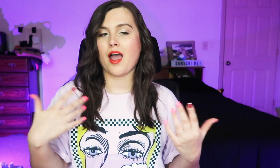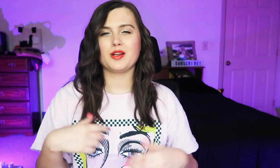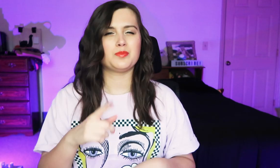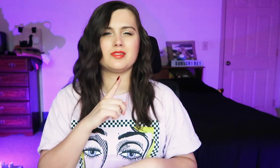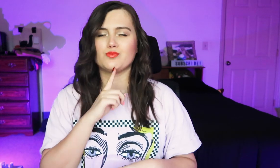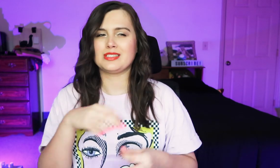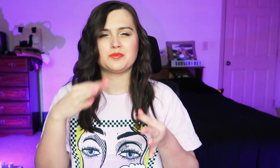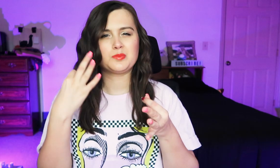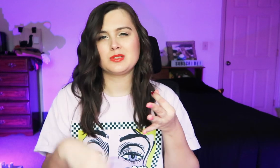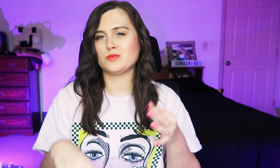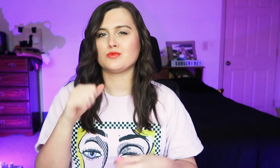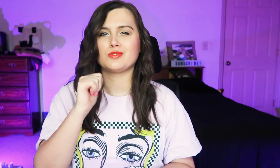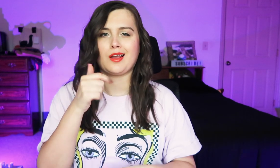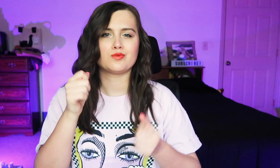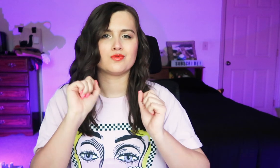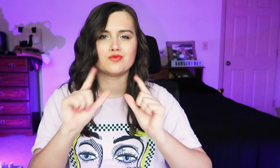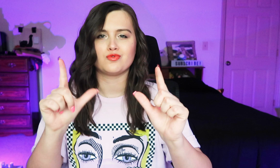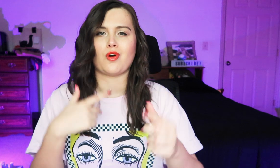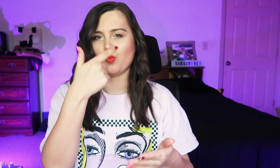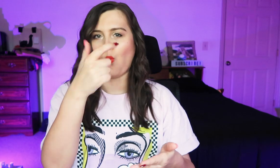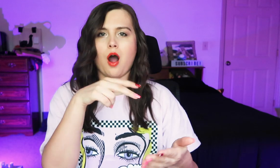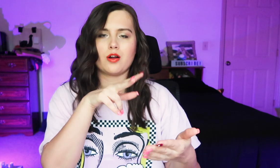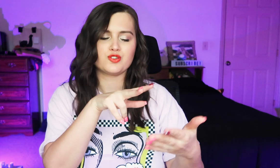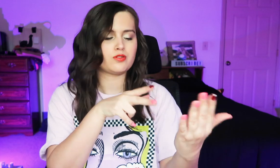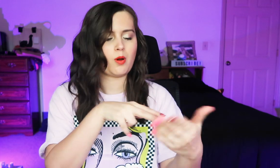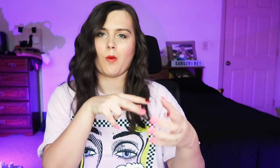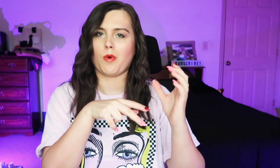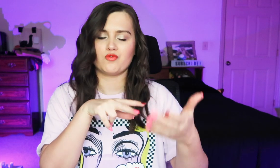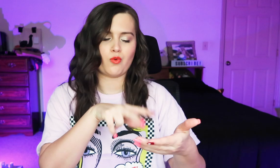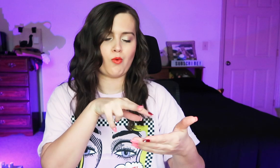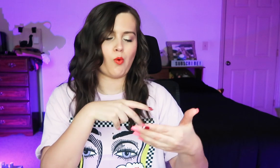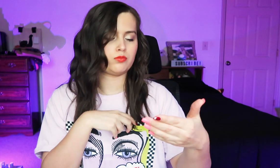It'll be a really simple and casual video. I'll be watching the videos on my phone.